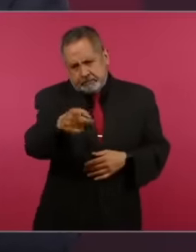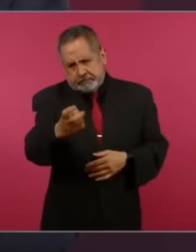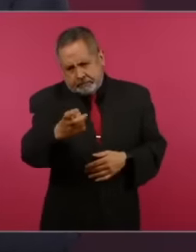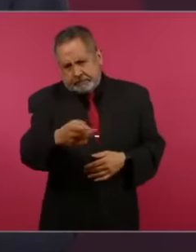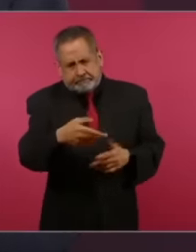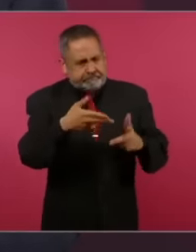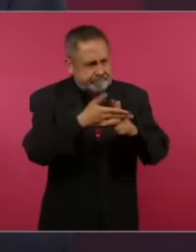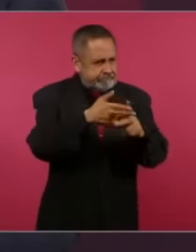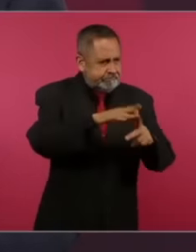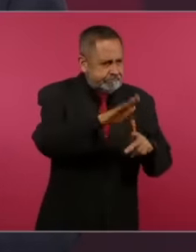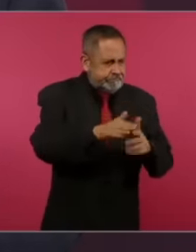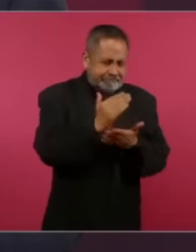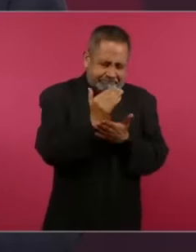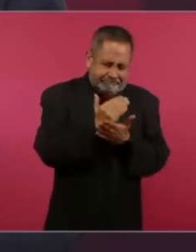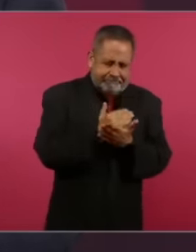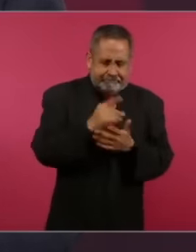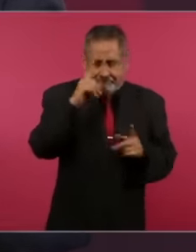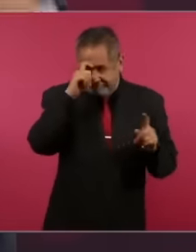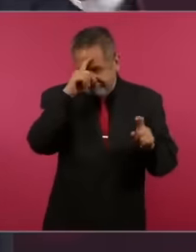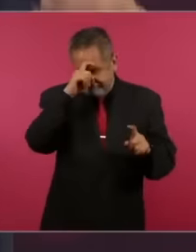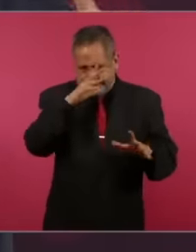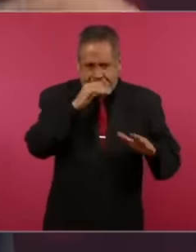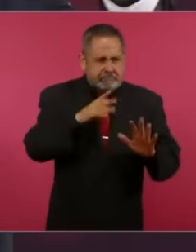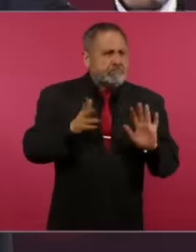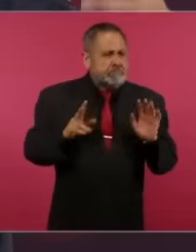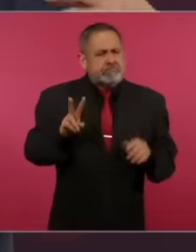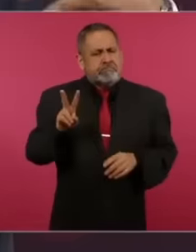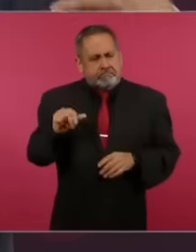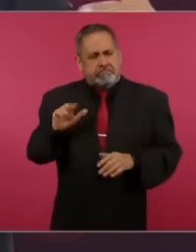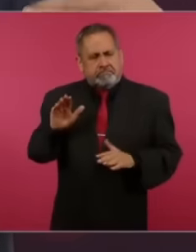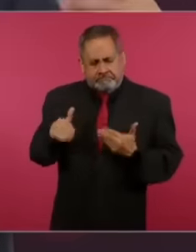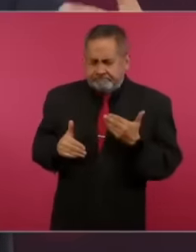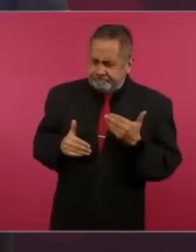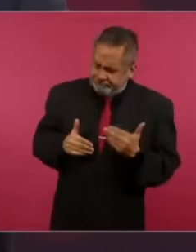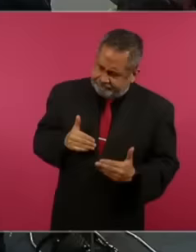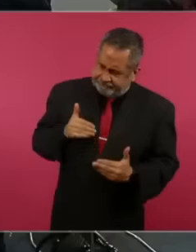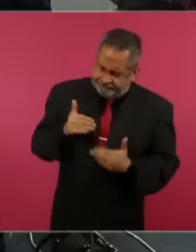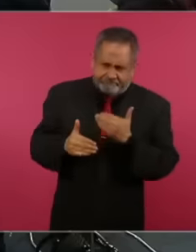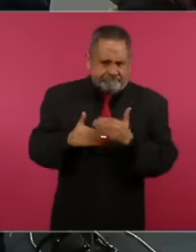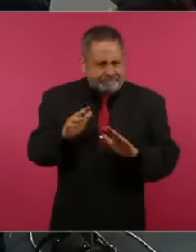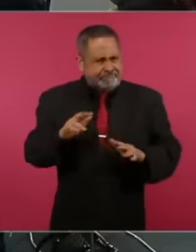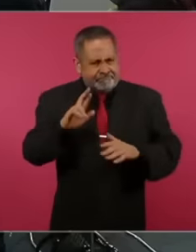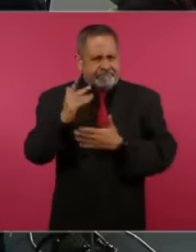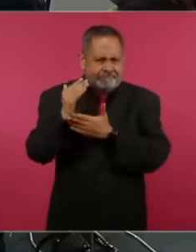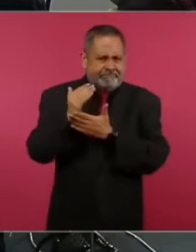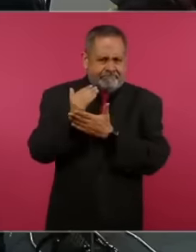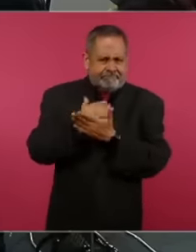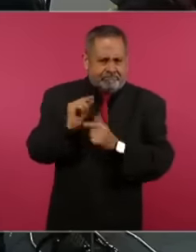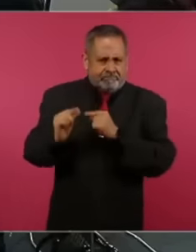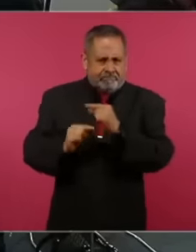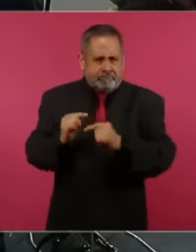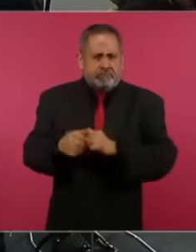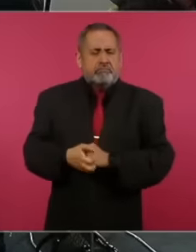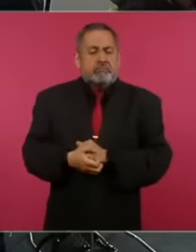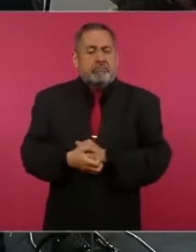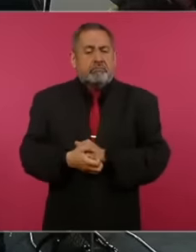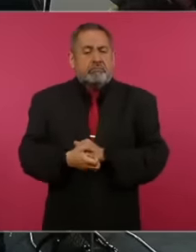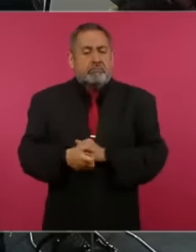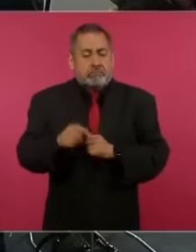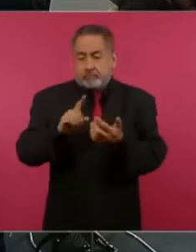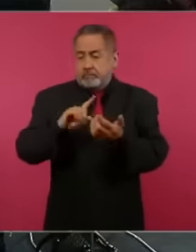a little more but here we go because we are addressing the causes and what we want is